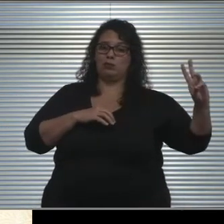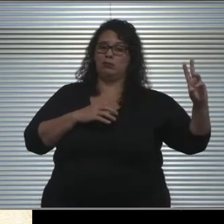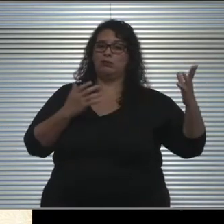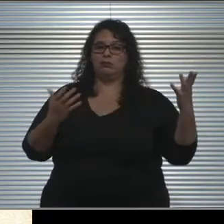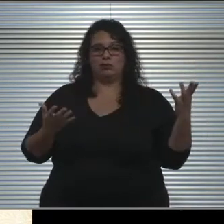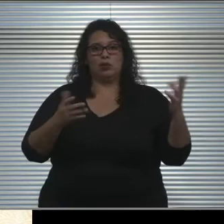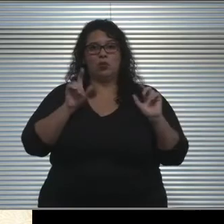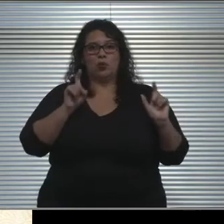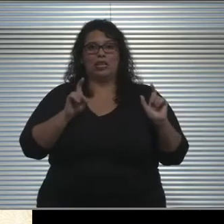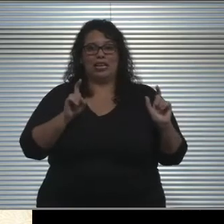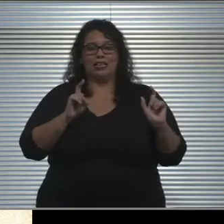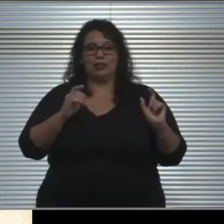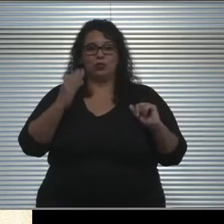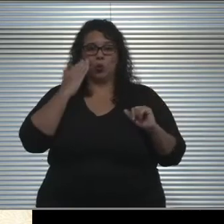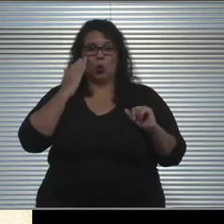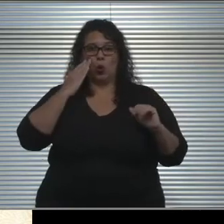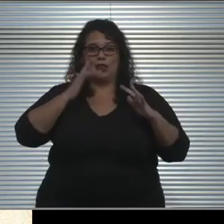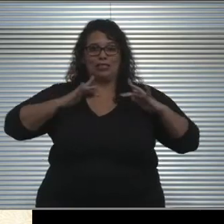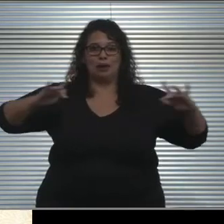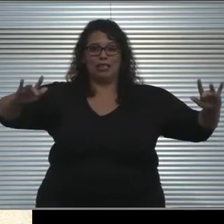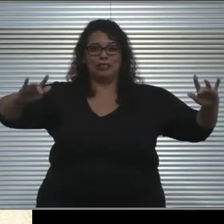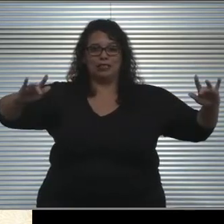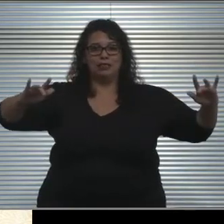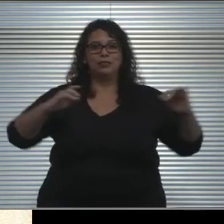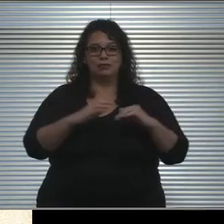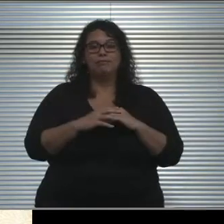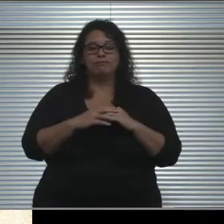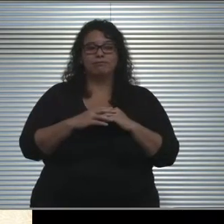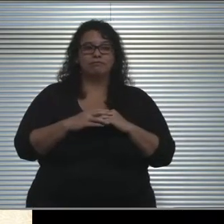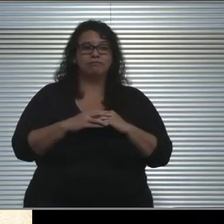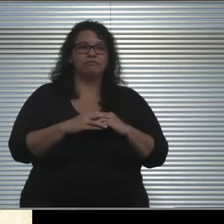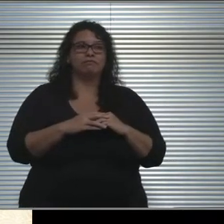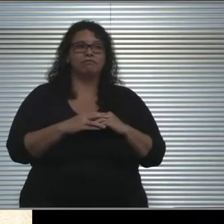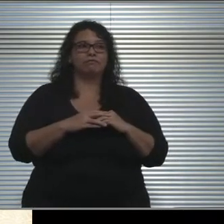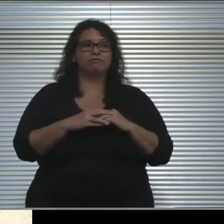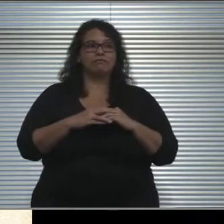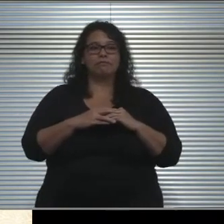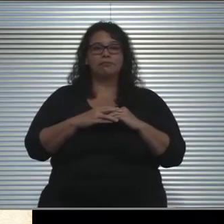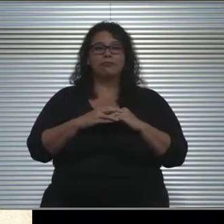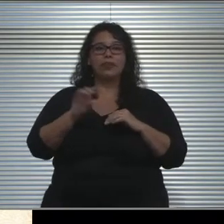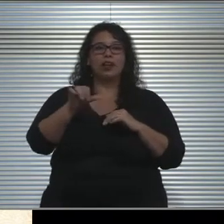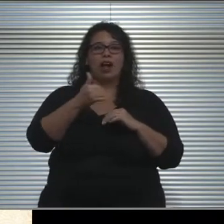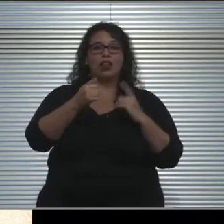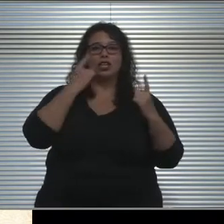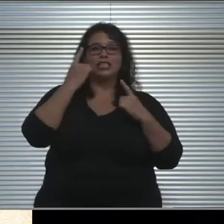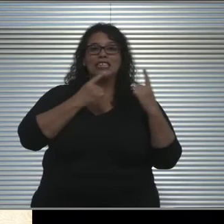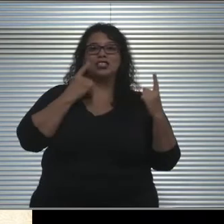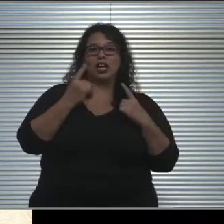of how spaced out our students are as well. Other considerations, physical distancing.